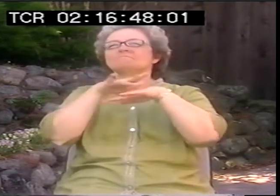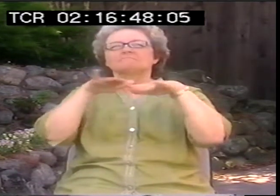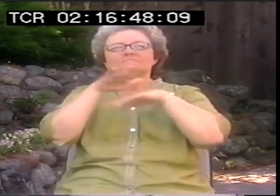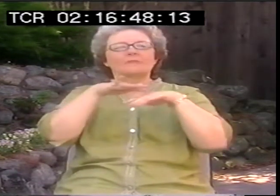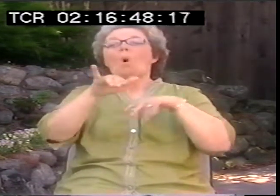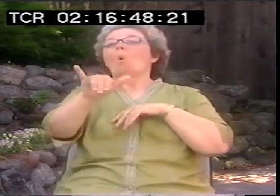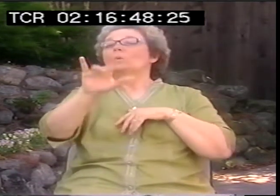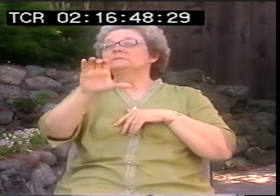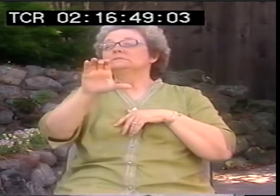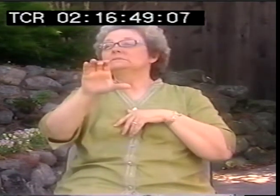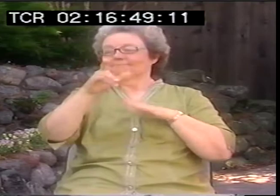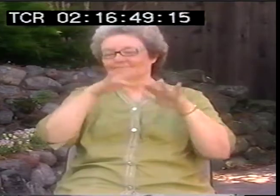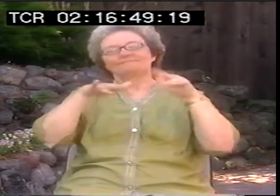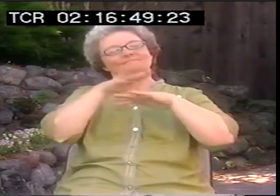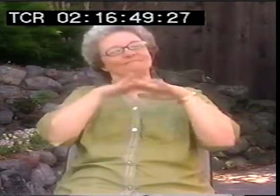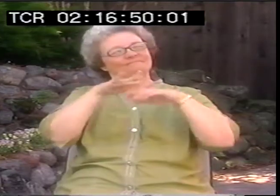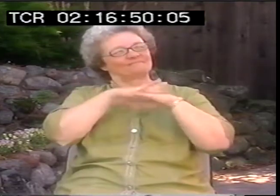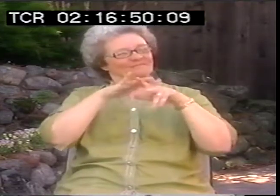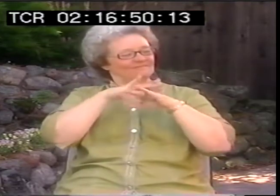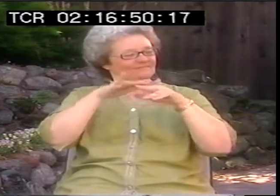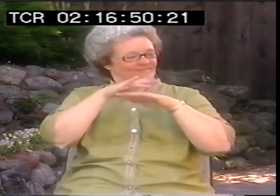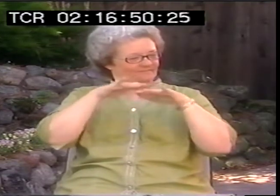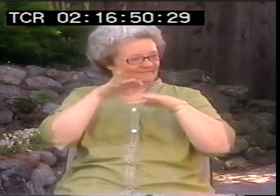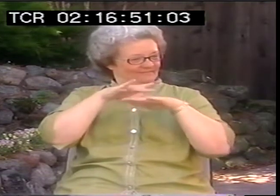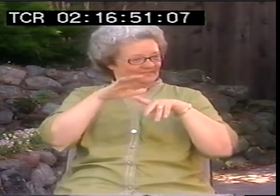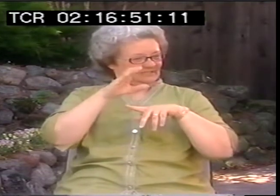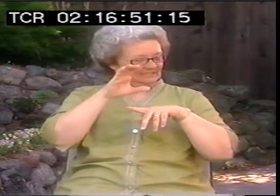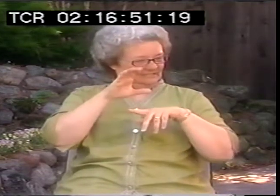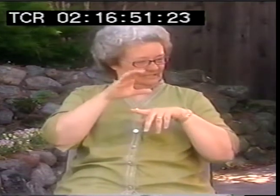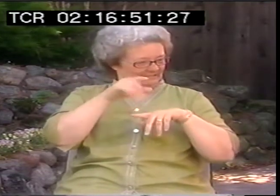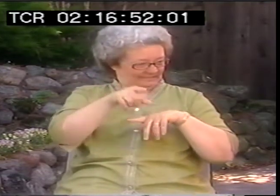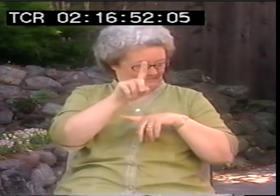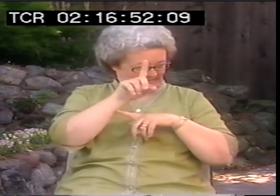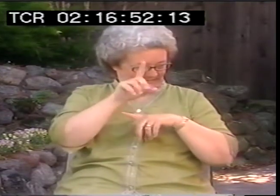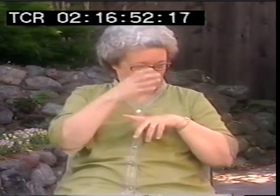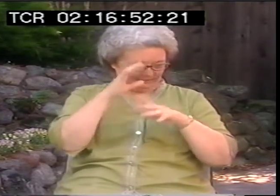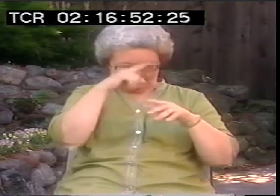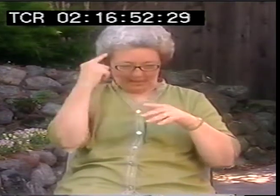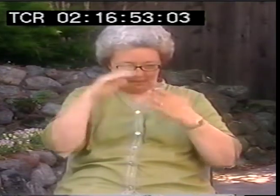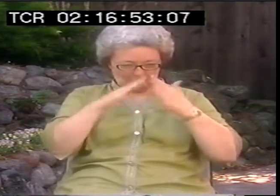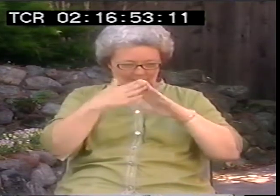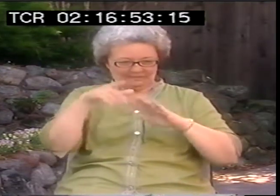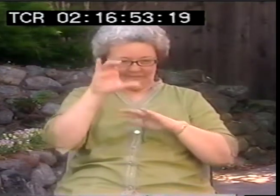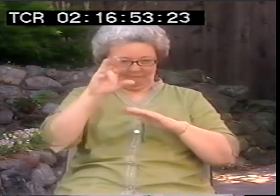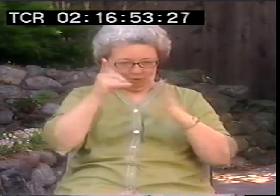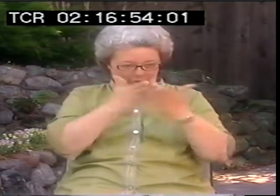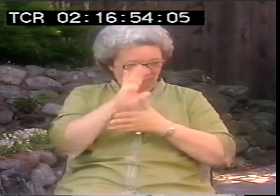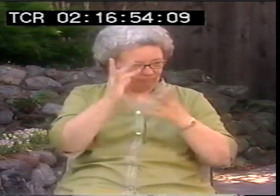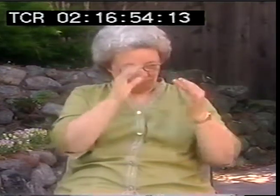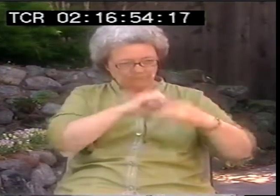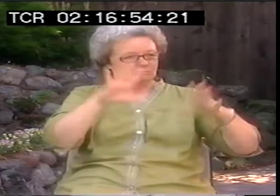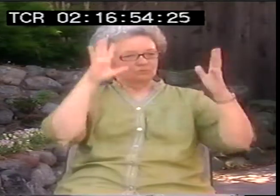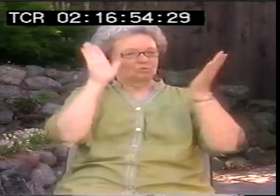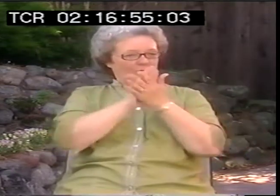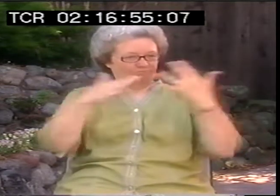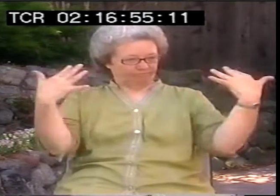So all that's going on, trying to remember what I was saying. I was talking about civil rights, black community, right,